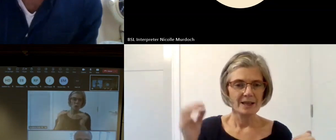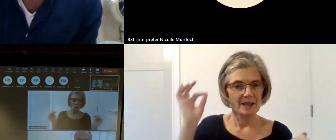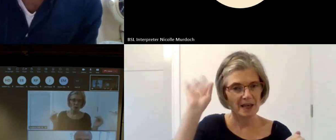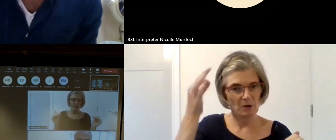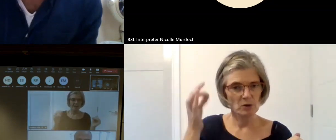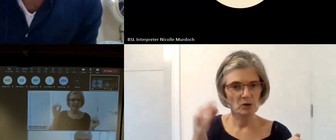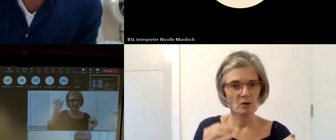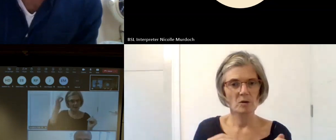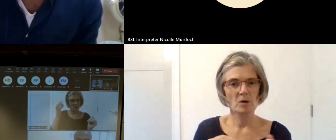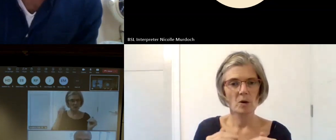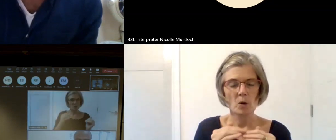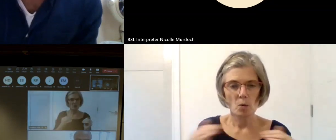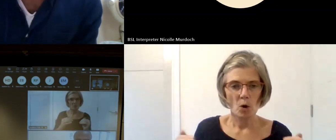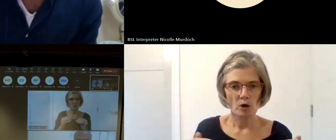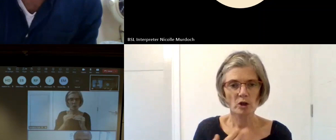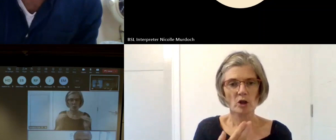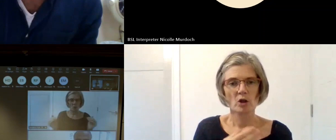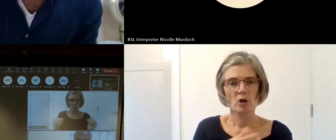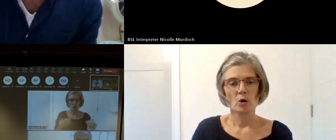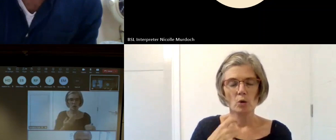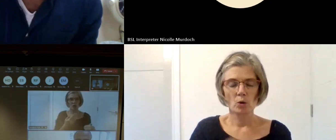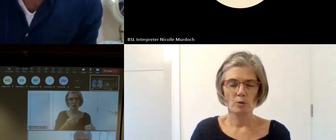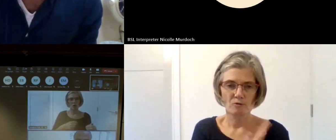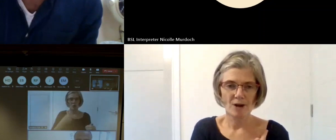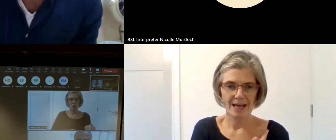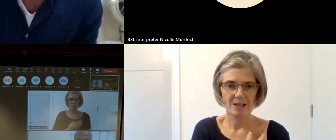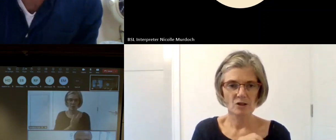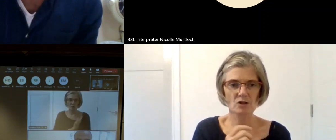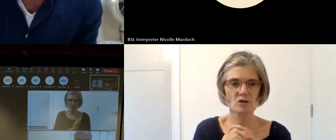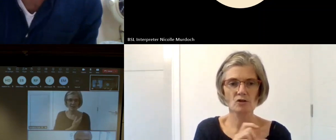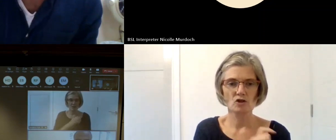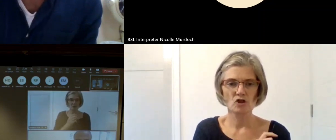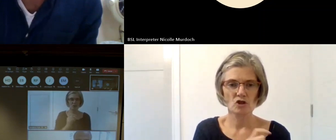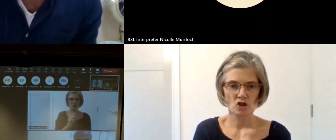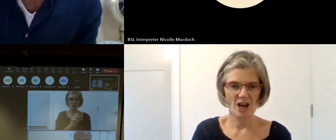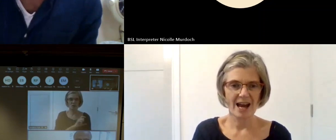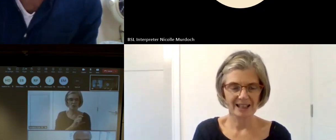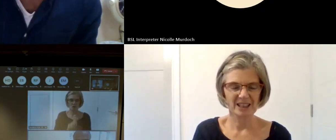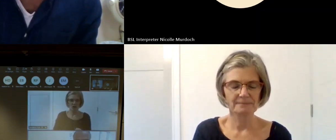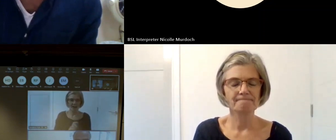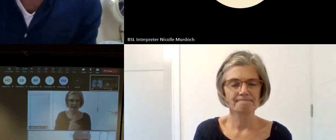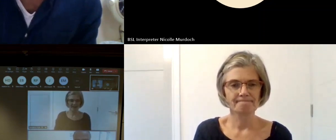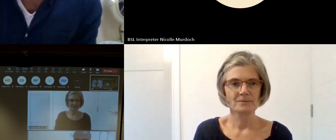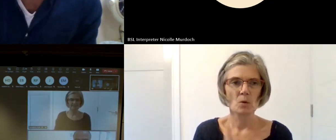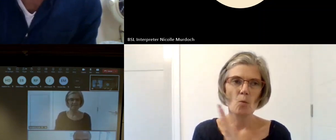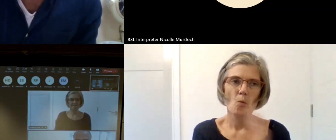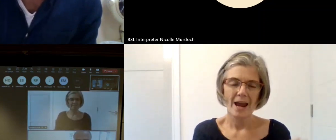support minority communities across and the west of Scotland primarily those from a minority ethnic